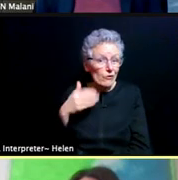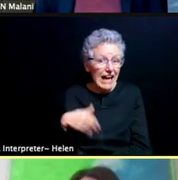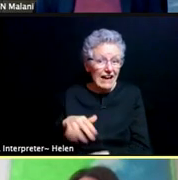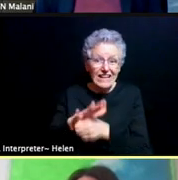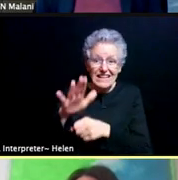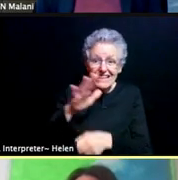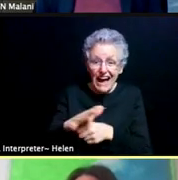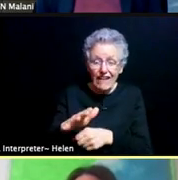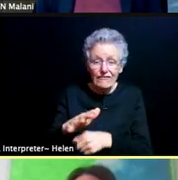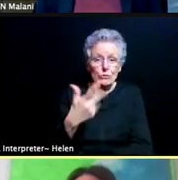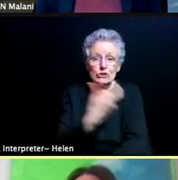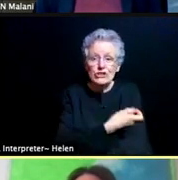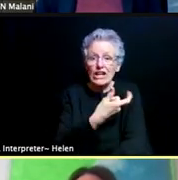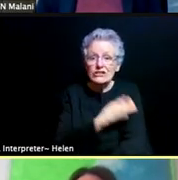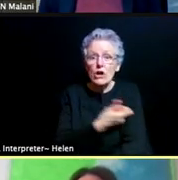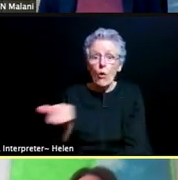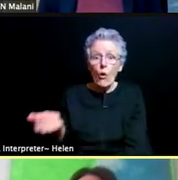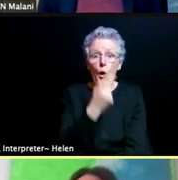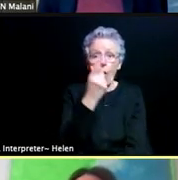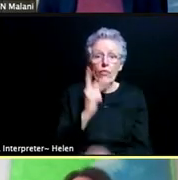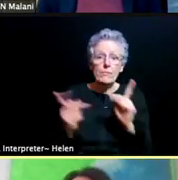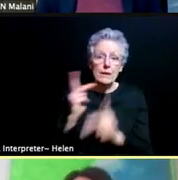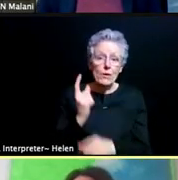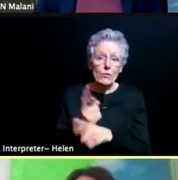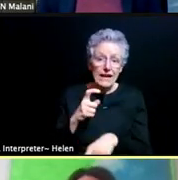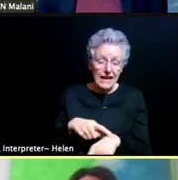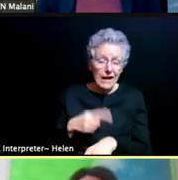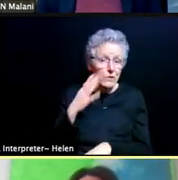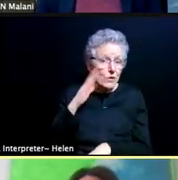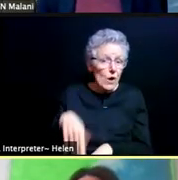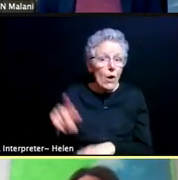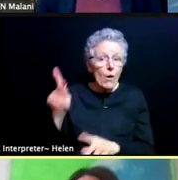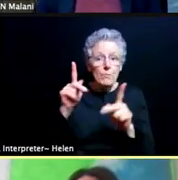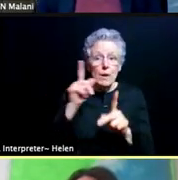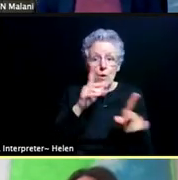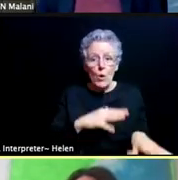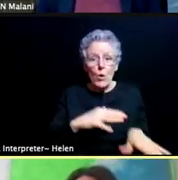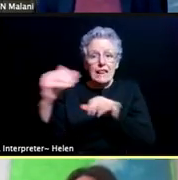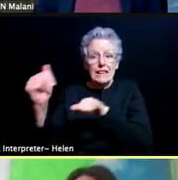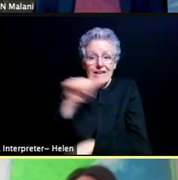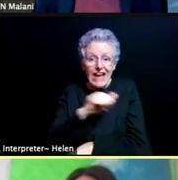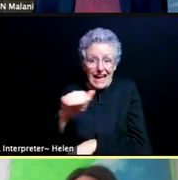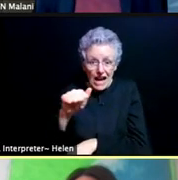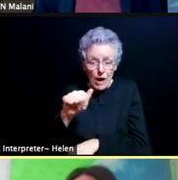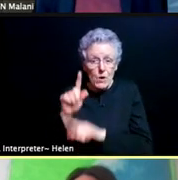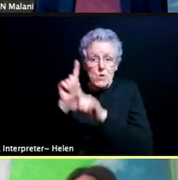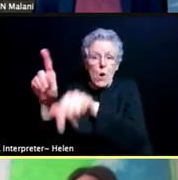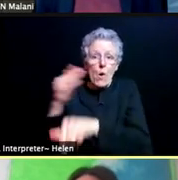particularly those who are heading home for the summer, leaving the area for the summer.